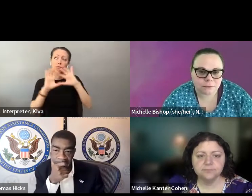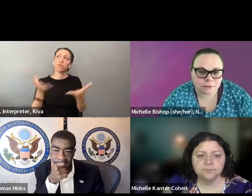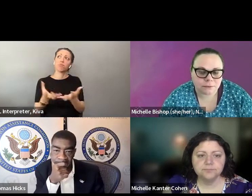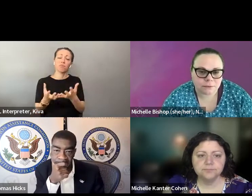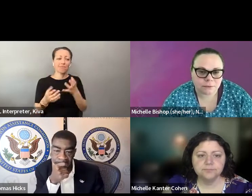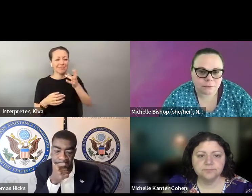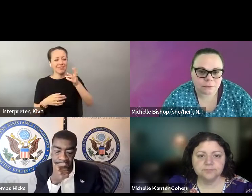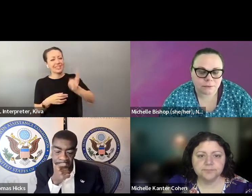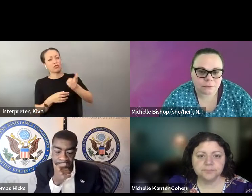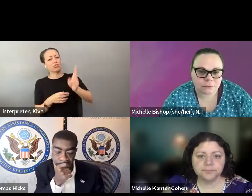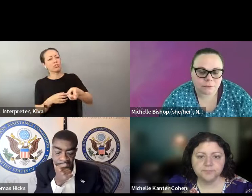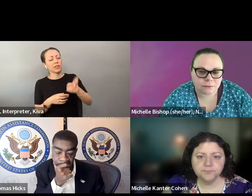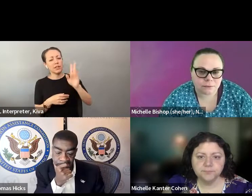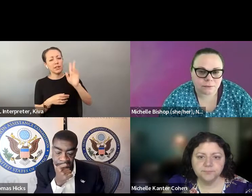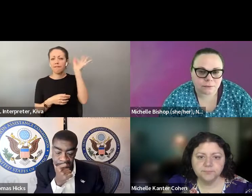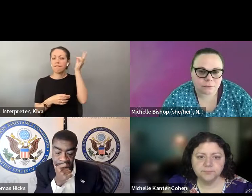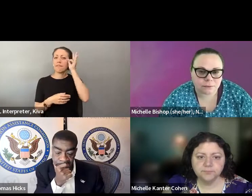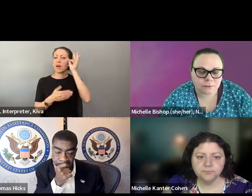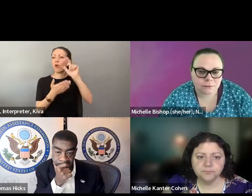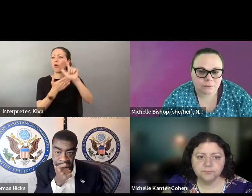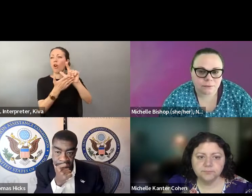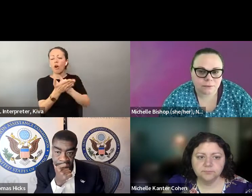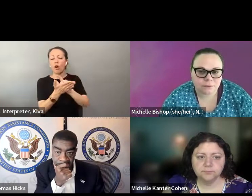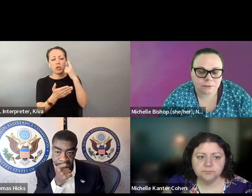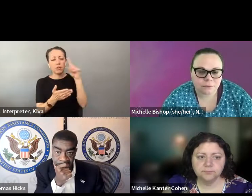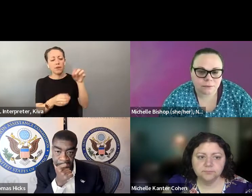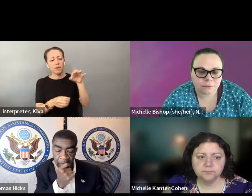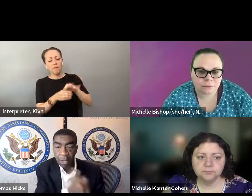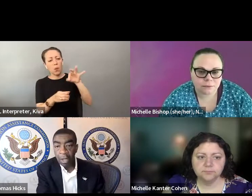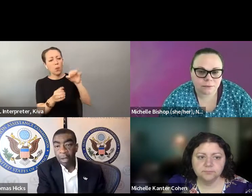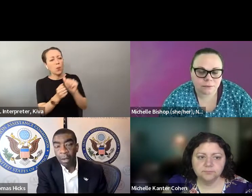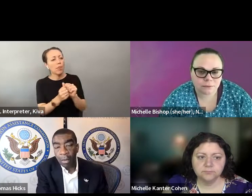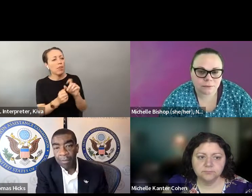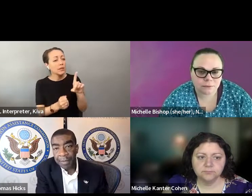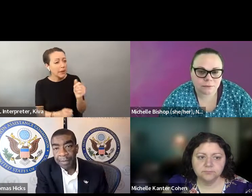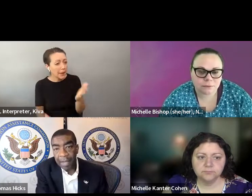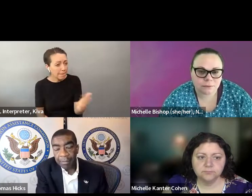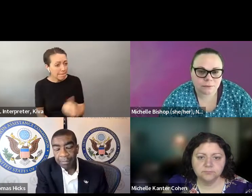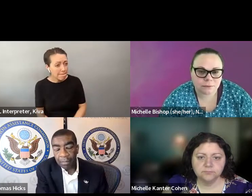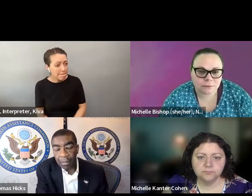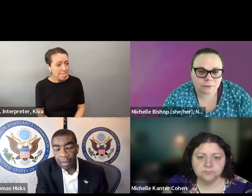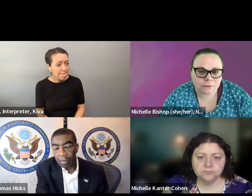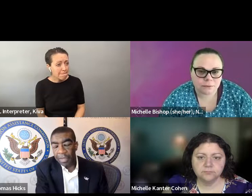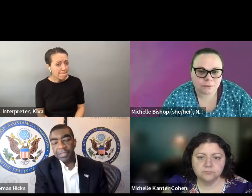ask chair Hicks, could you talk to us about the -- give us a perspective